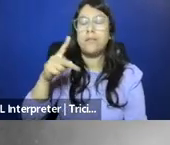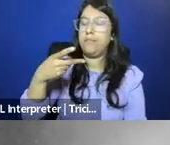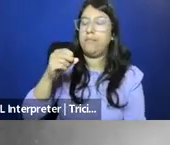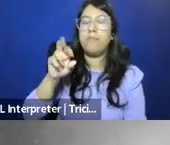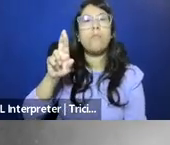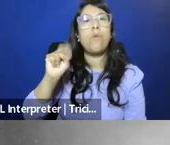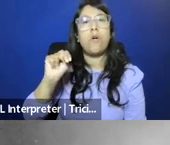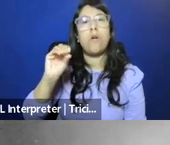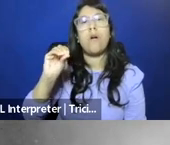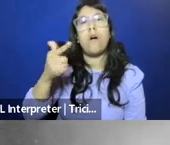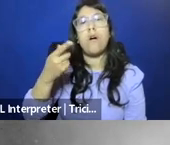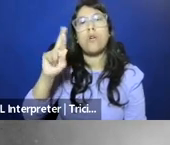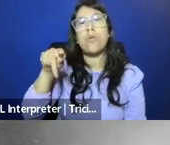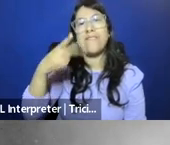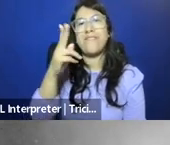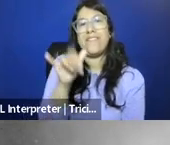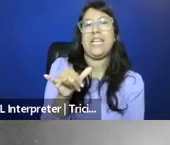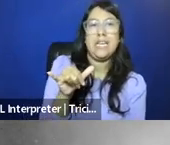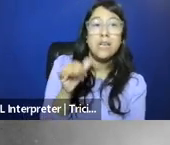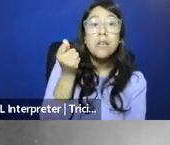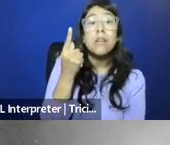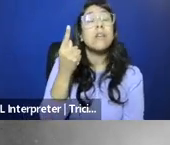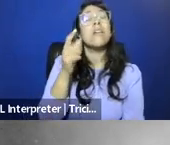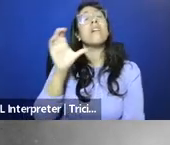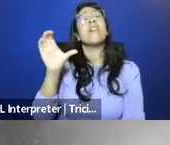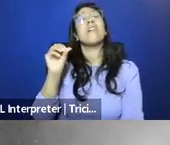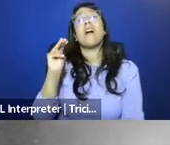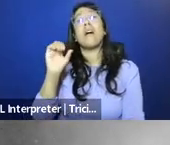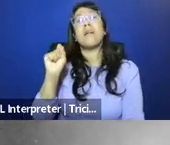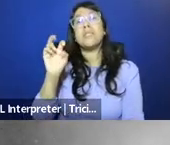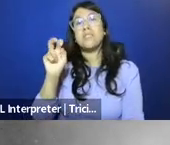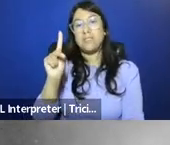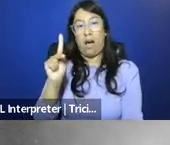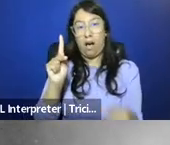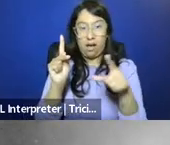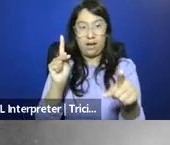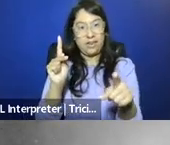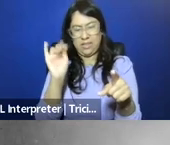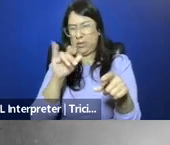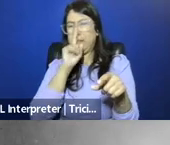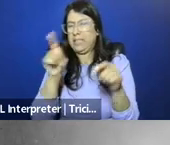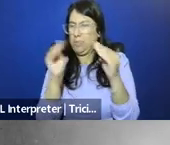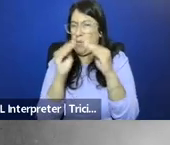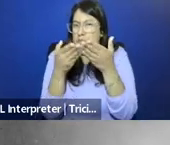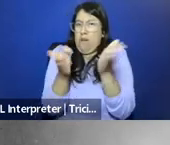But what Comstock considered obscene was much broader. In fact, the Comstock Act's original text